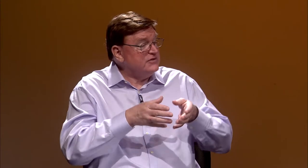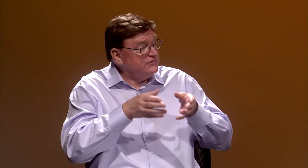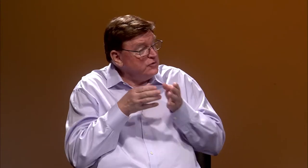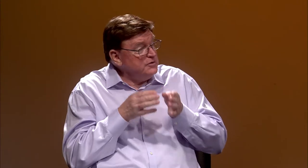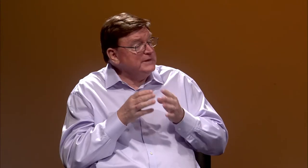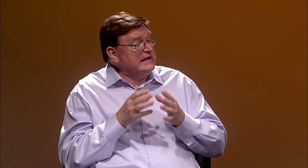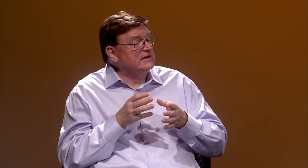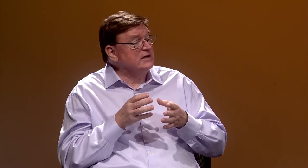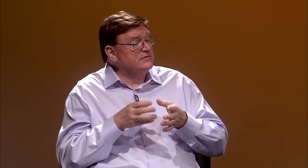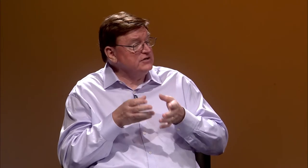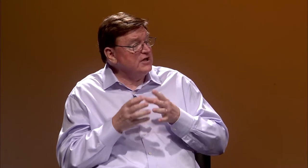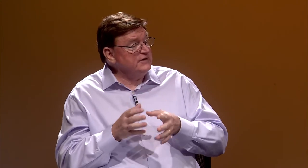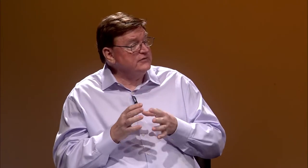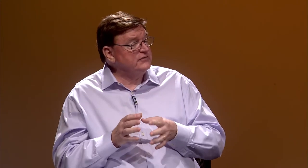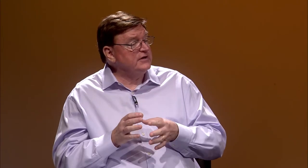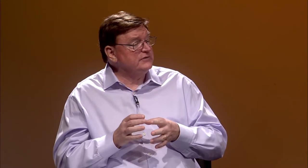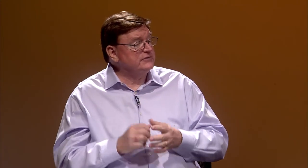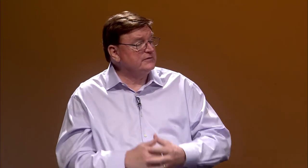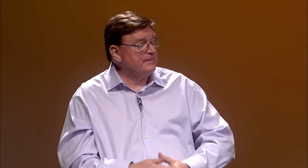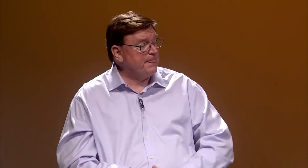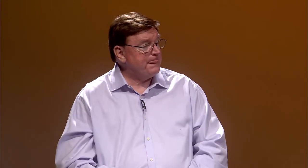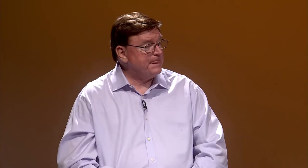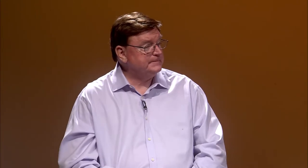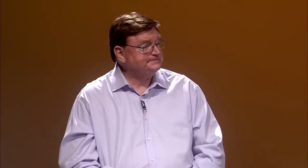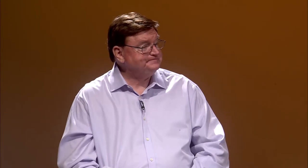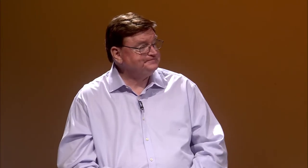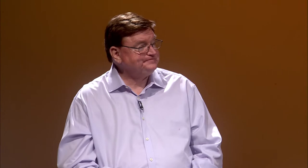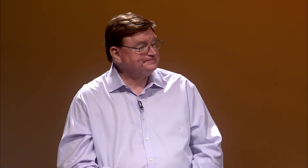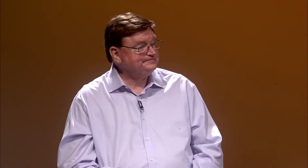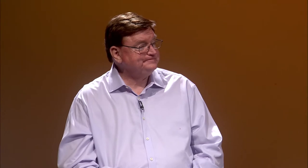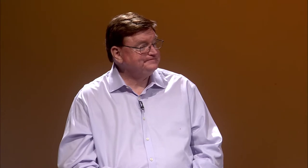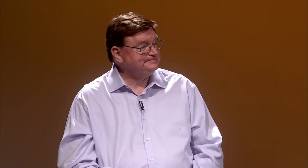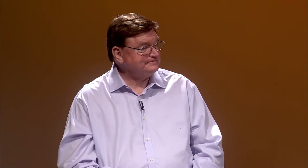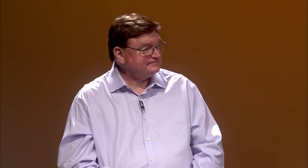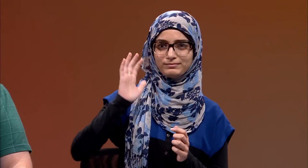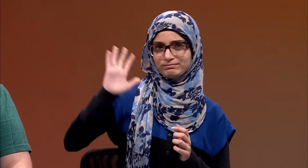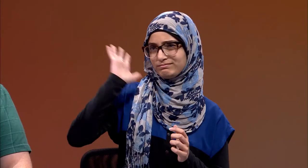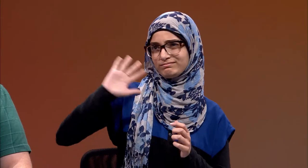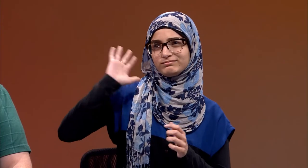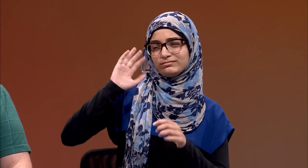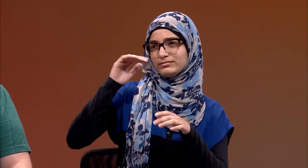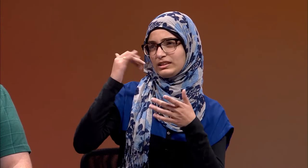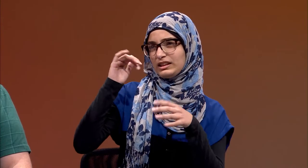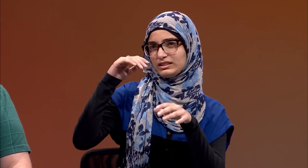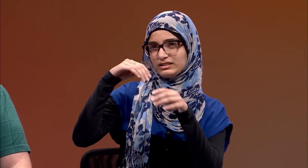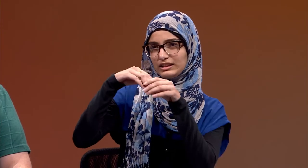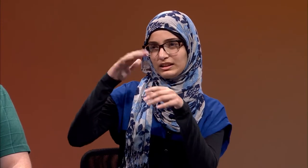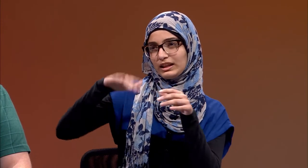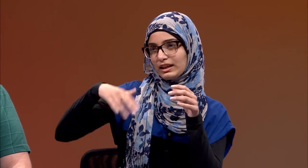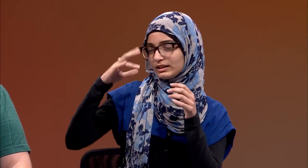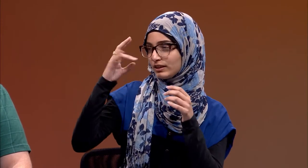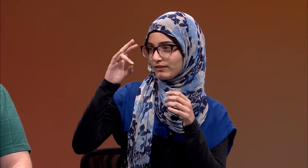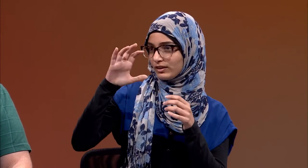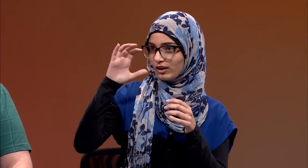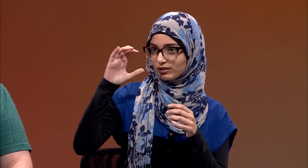in the very beginning of the United States? [Interpreter] In America in the late 1700s,